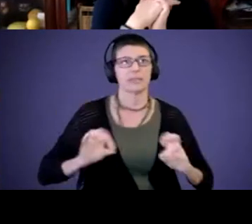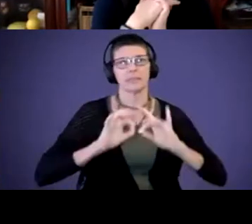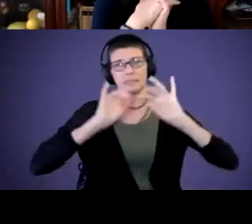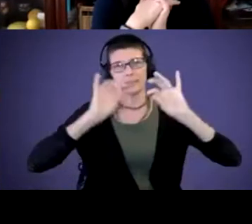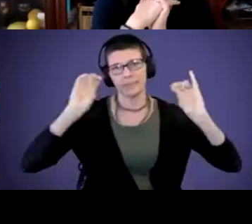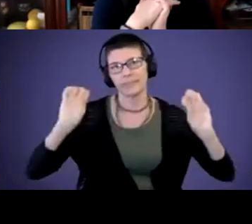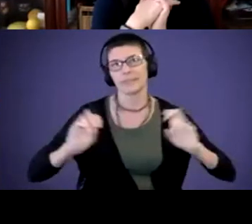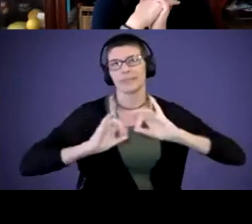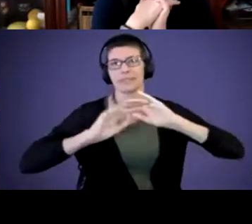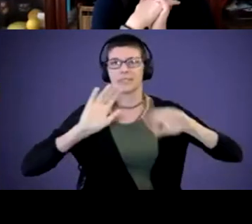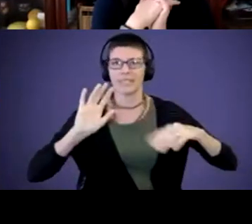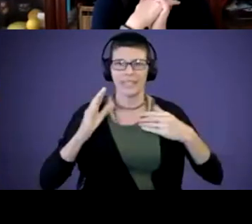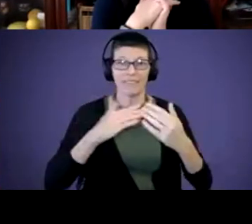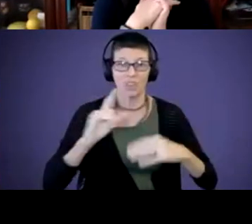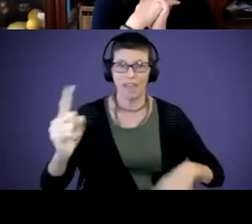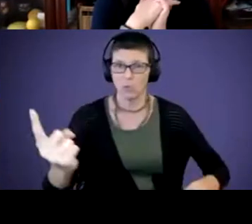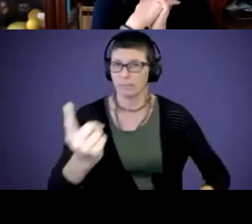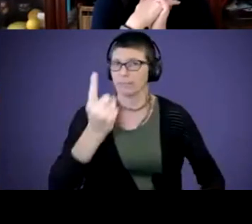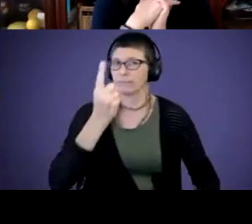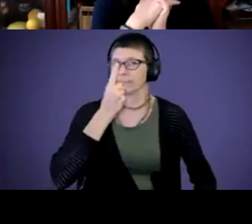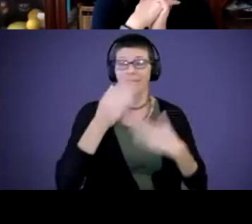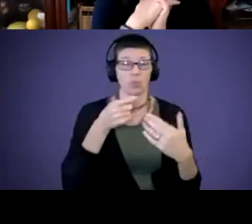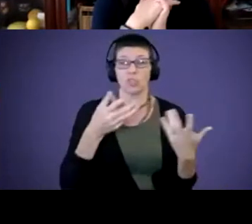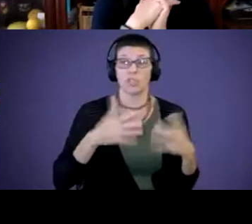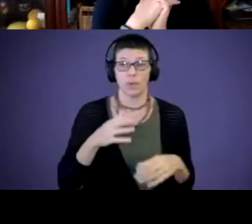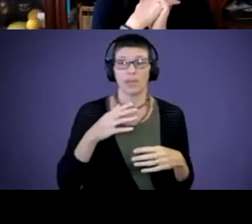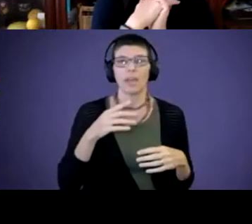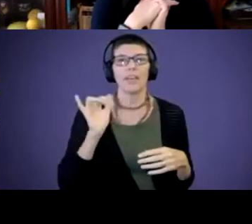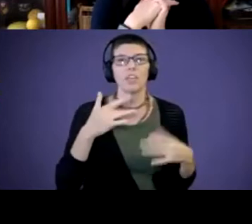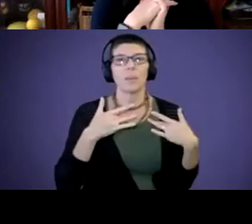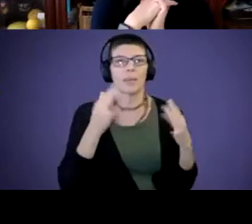she doesn't want you in her face, she'll side eye. This is how she looks at everybody's side eye,